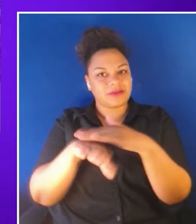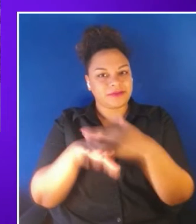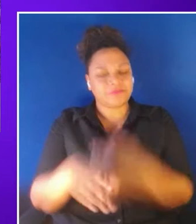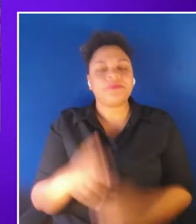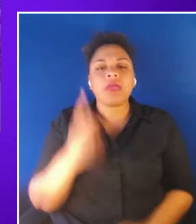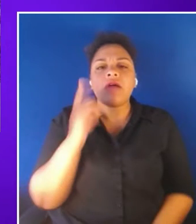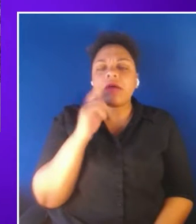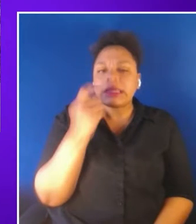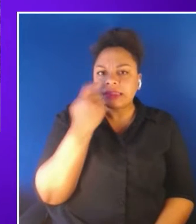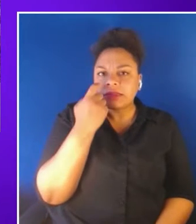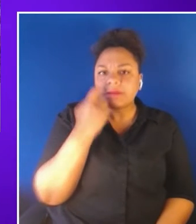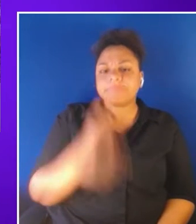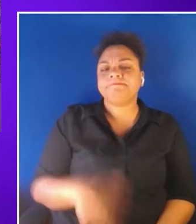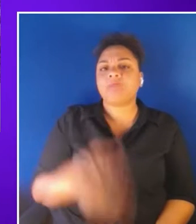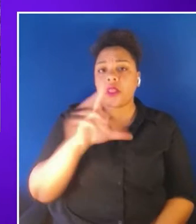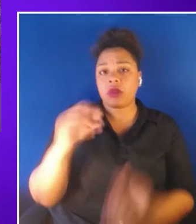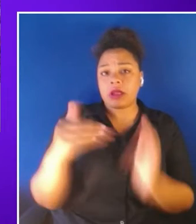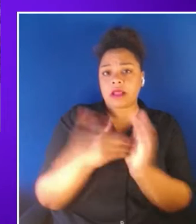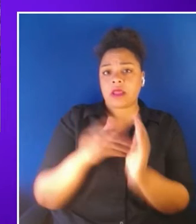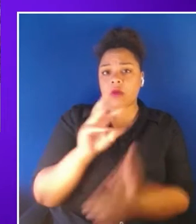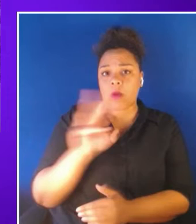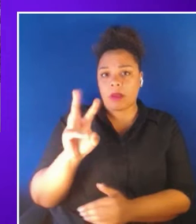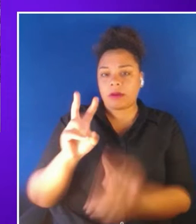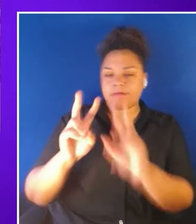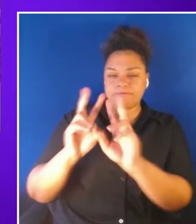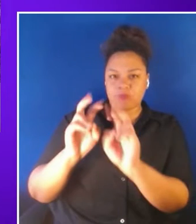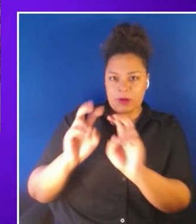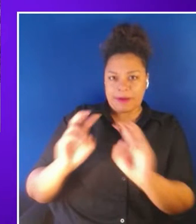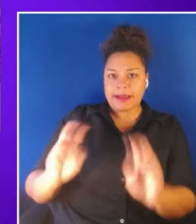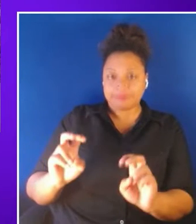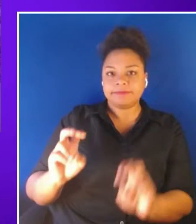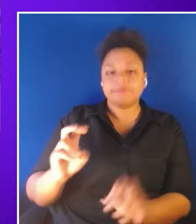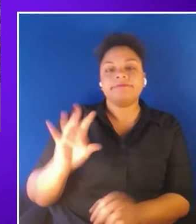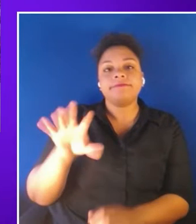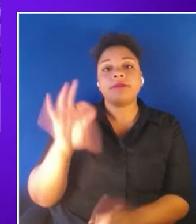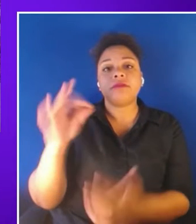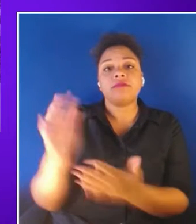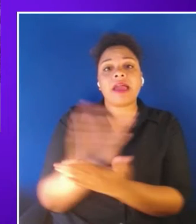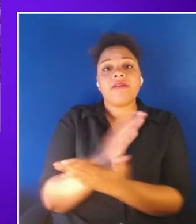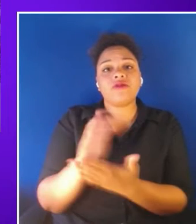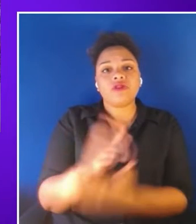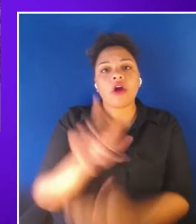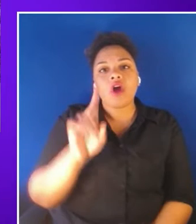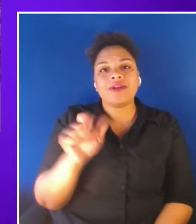000 websites by tenon found an average of a hundred and ten accessibility errors per page